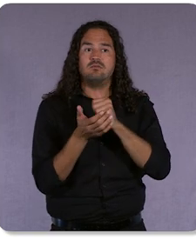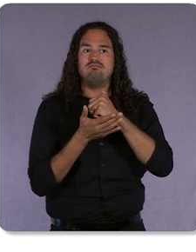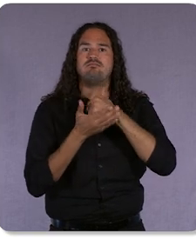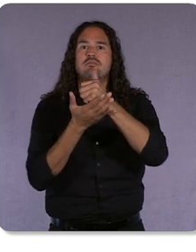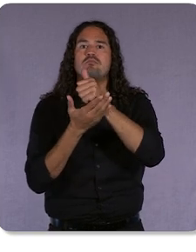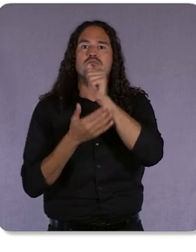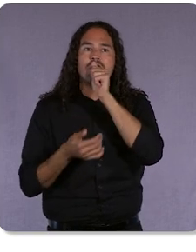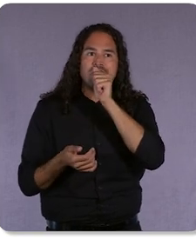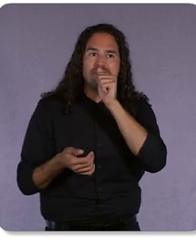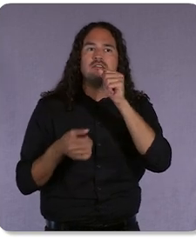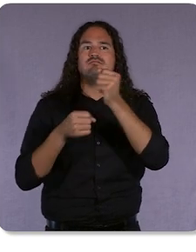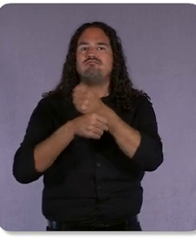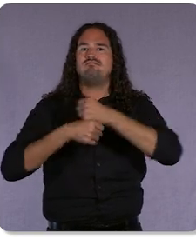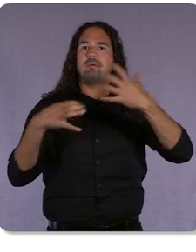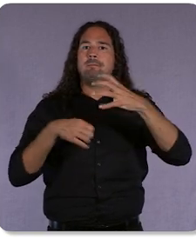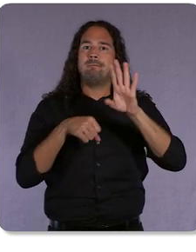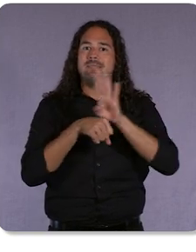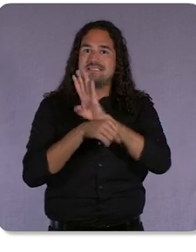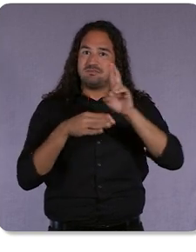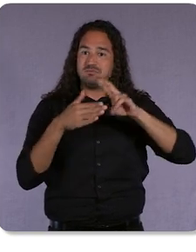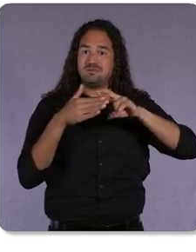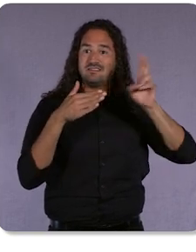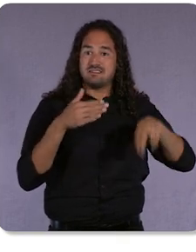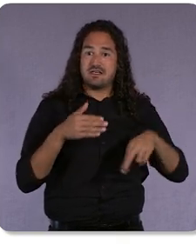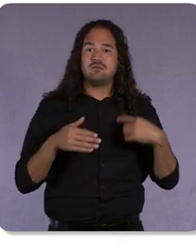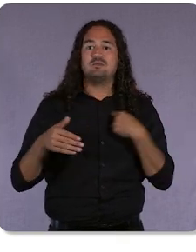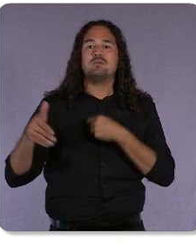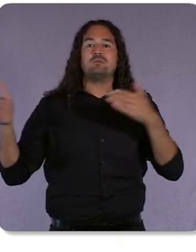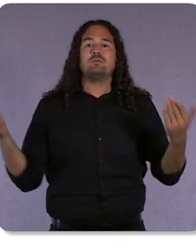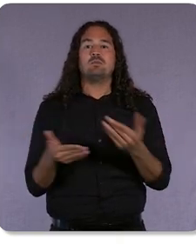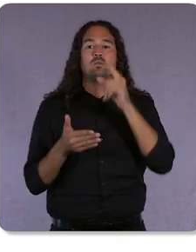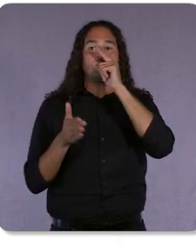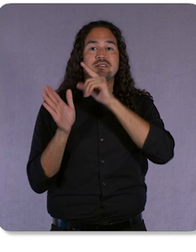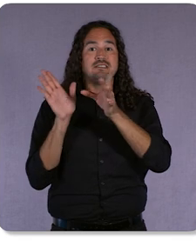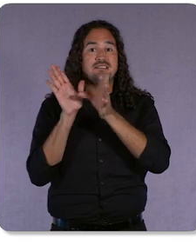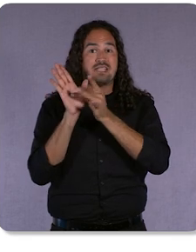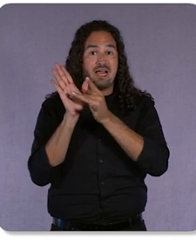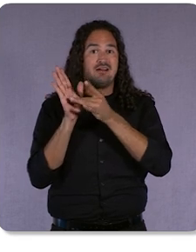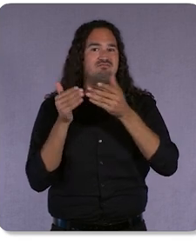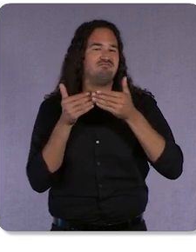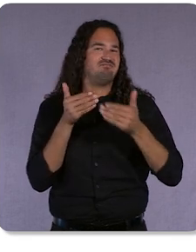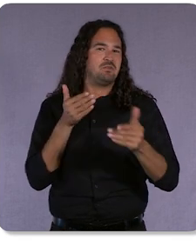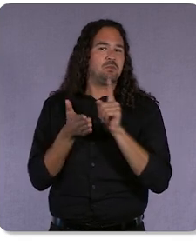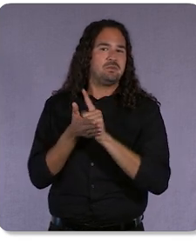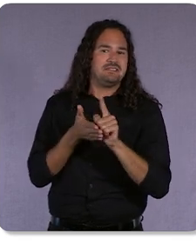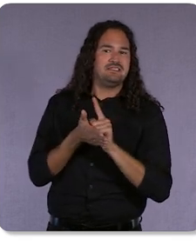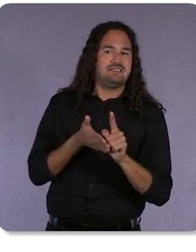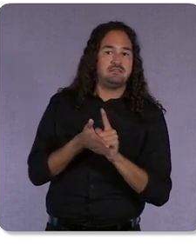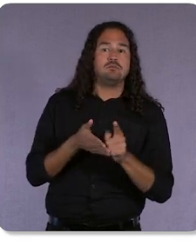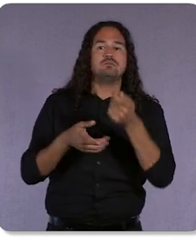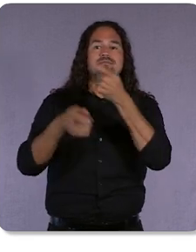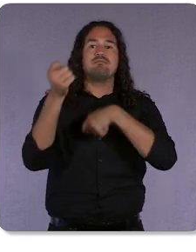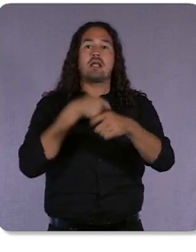We're introducing the Google tag in the coming weeks. It will replace the global site tag and allow you to combine your tags and manage